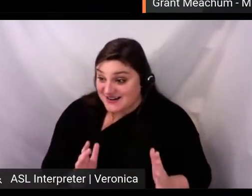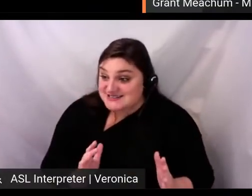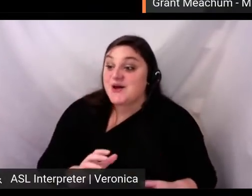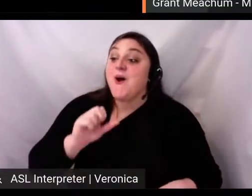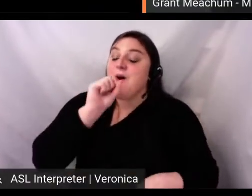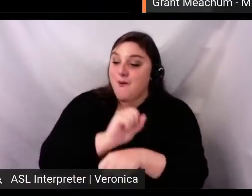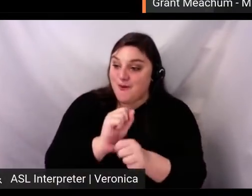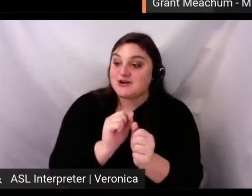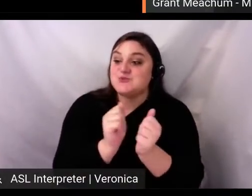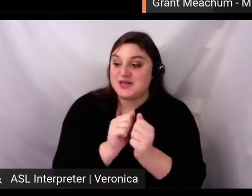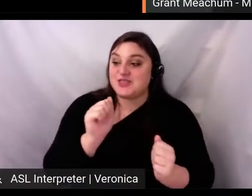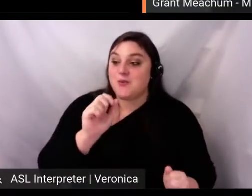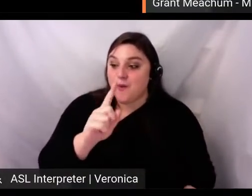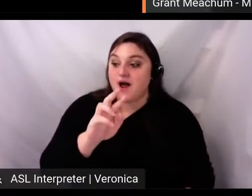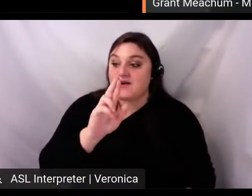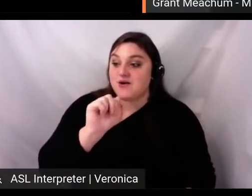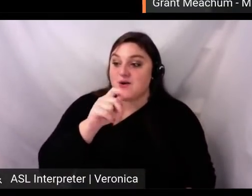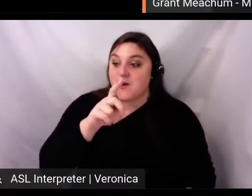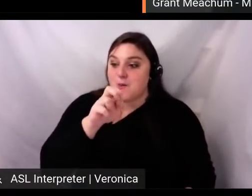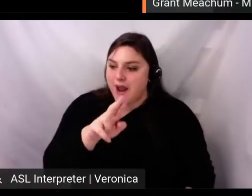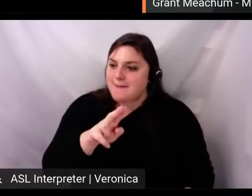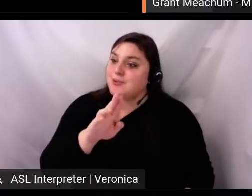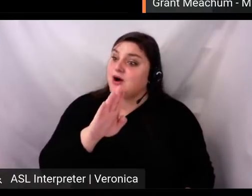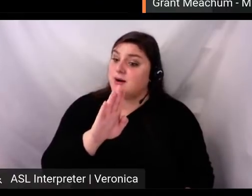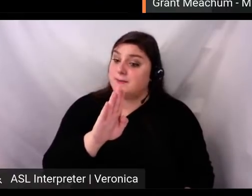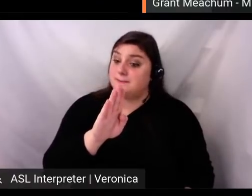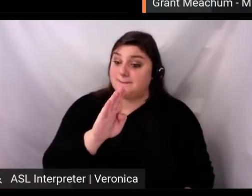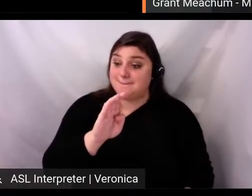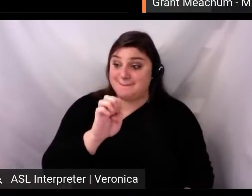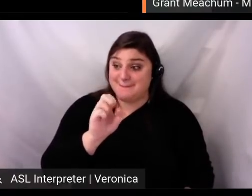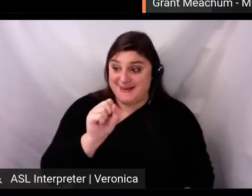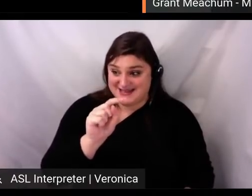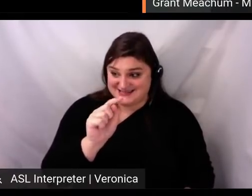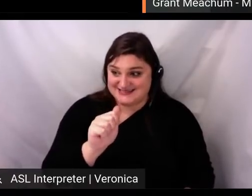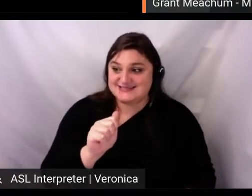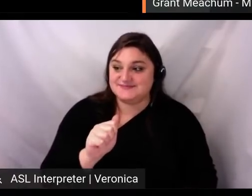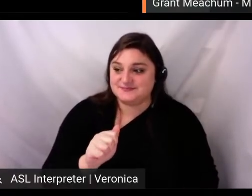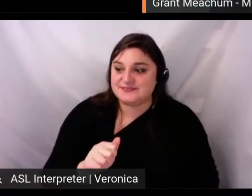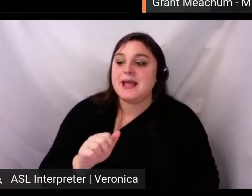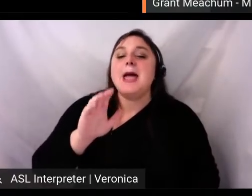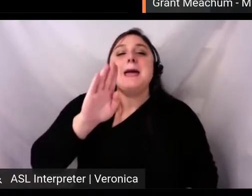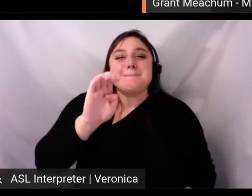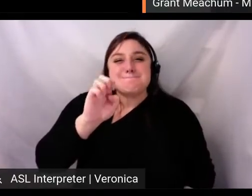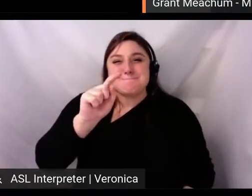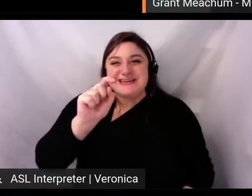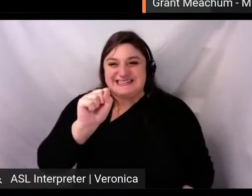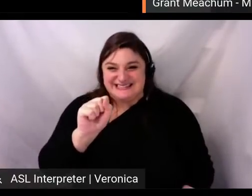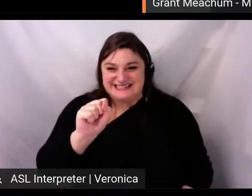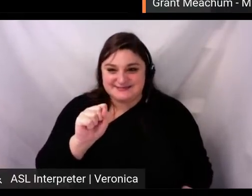last November. And we're always looking for the next big project. A flurry of text messages later, Dessa was game to work with us on a